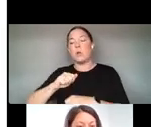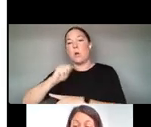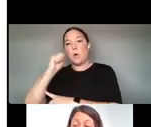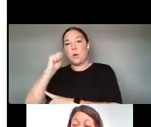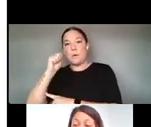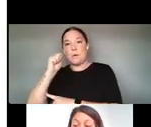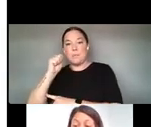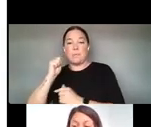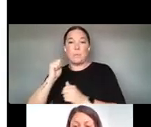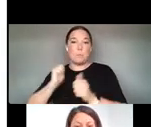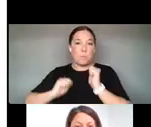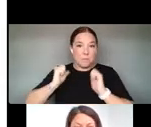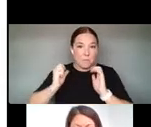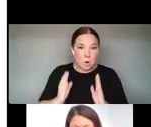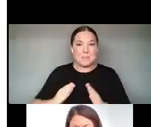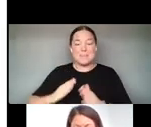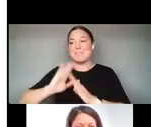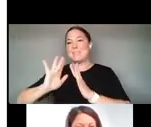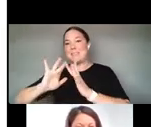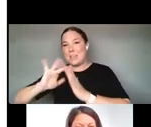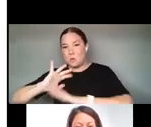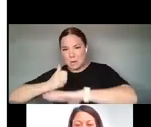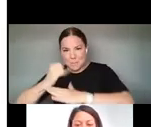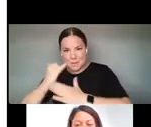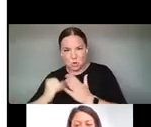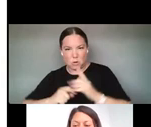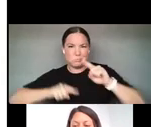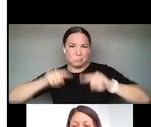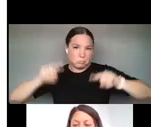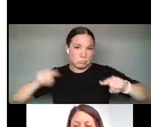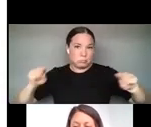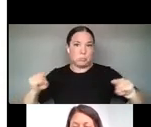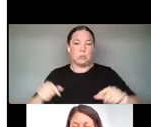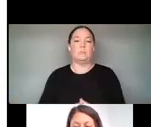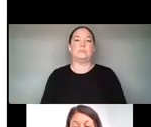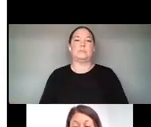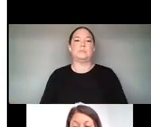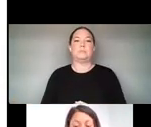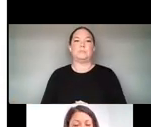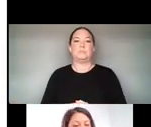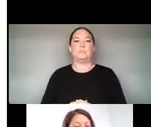AND ALSO INTERNET-BASED ART. WE FOCUSED OUR FIELD SCAN FROM THE PERSPECTIVE OF ARTISTS AND